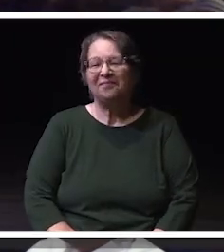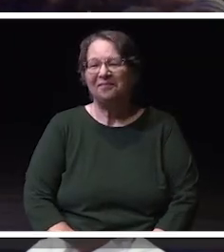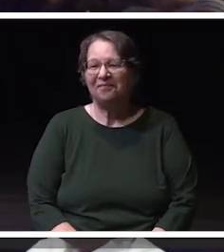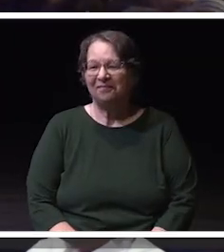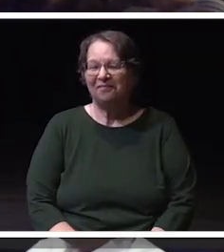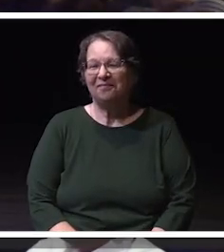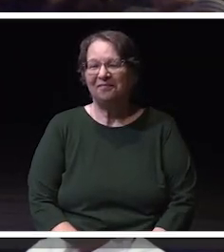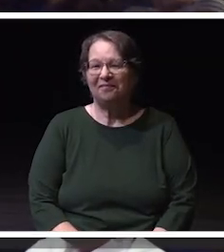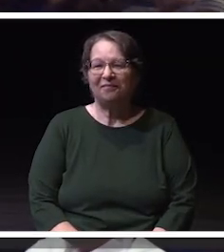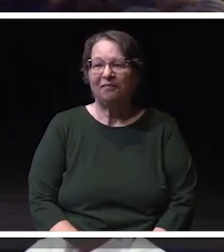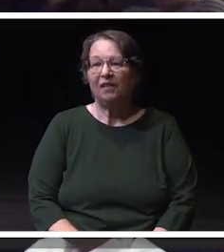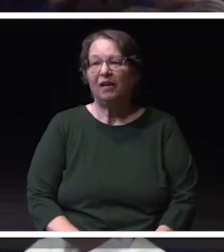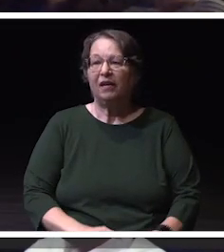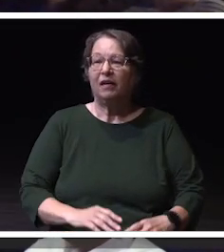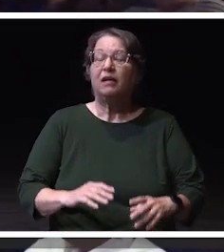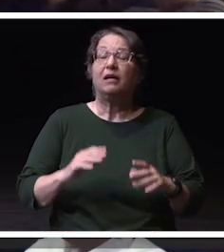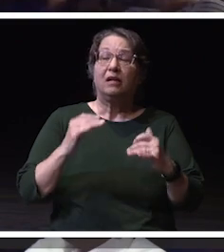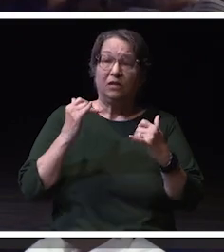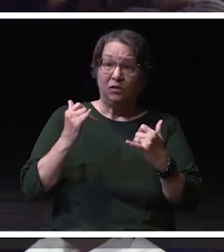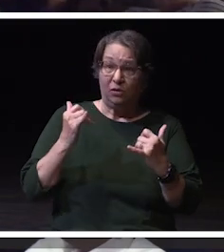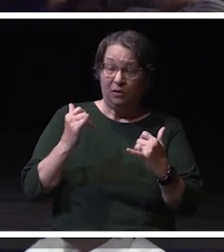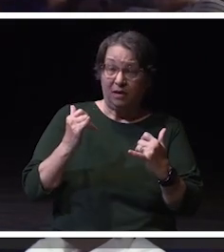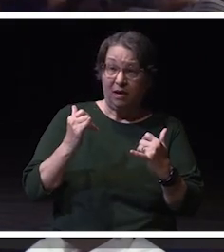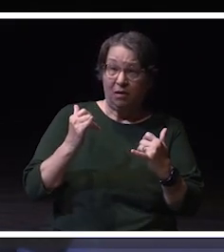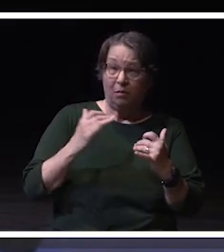Alright. So do me a favor. Right. If you saw on the video-